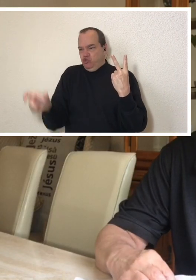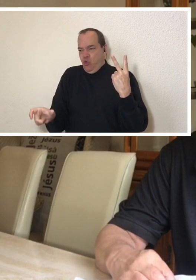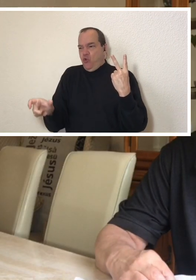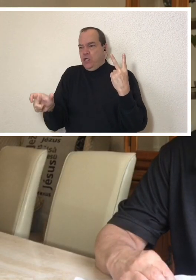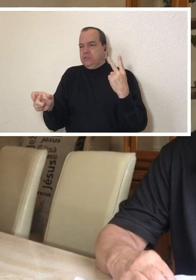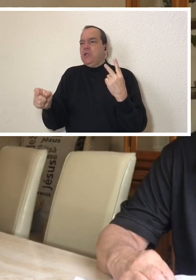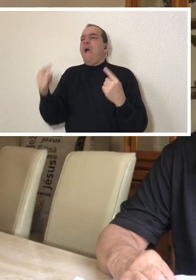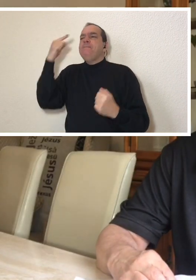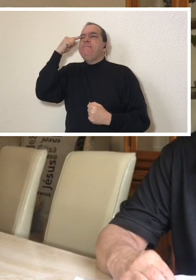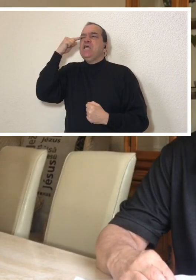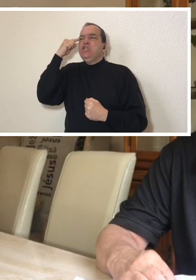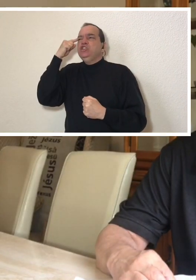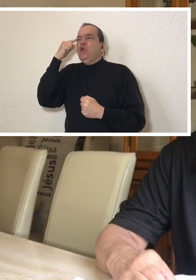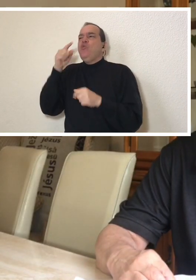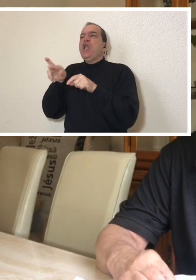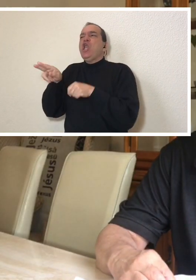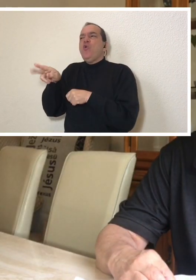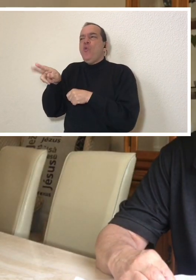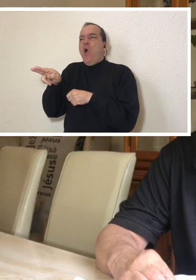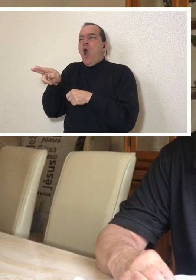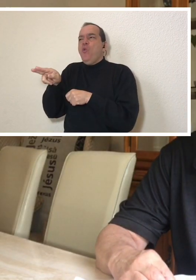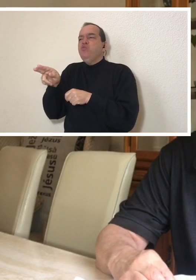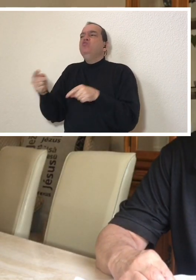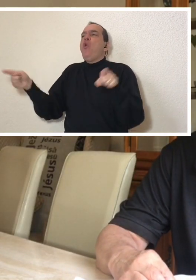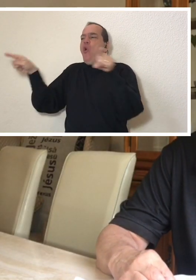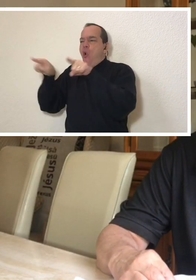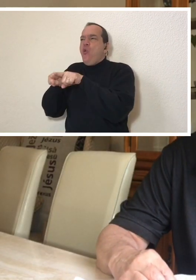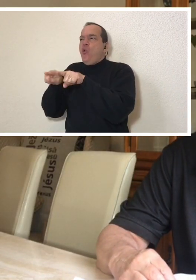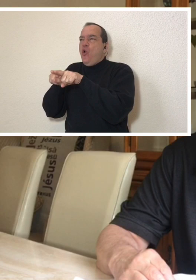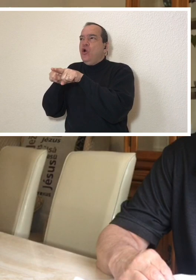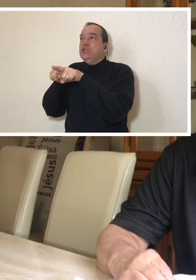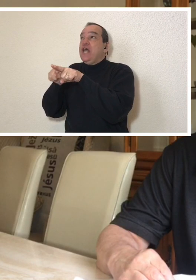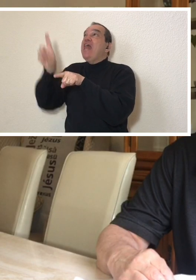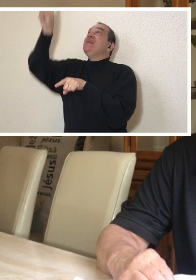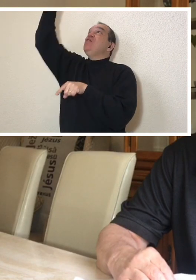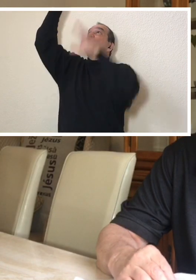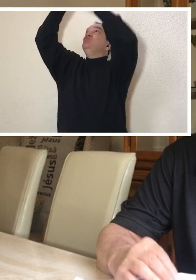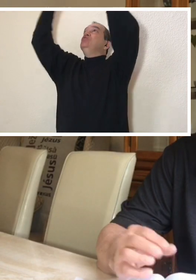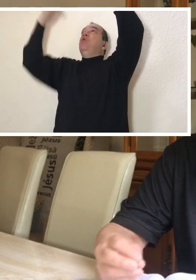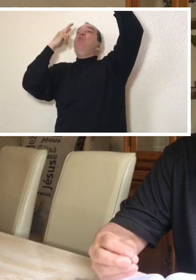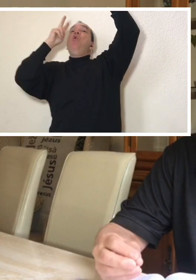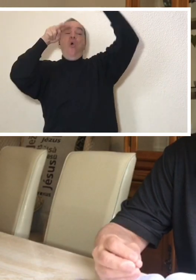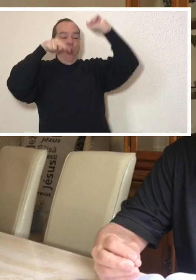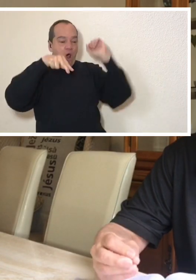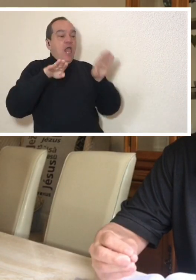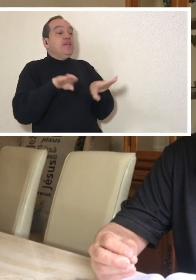God there in heaven also agrees. When two here on earth connect something